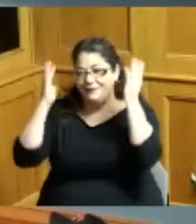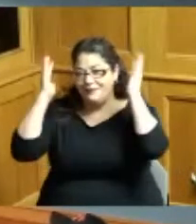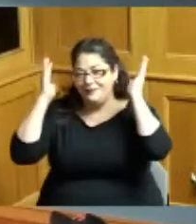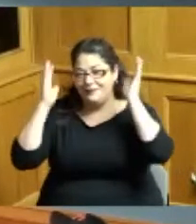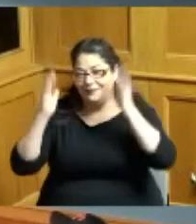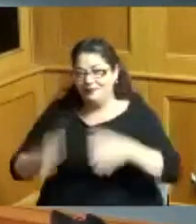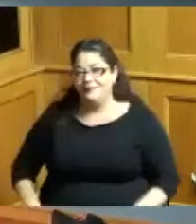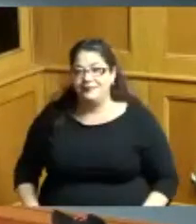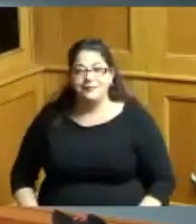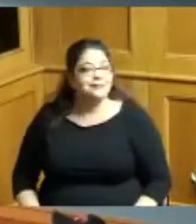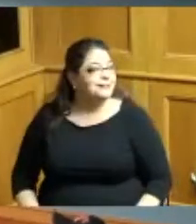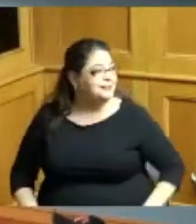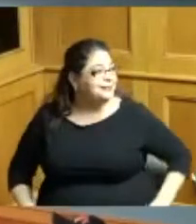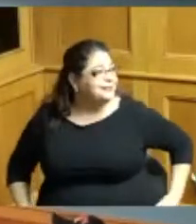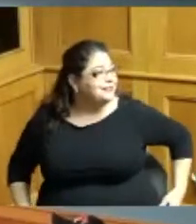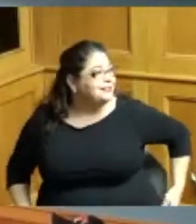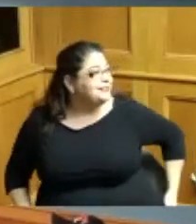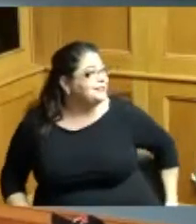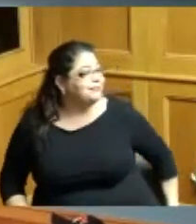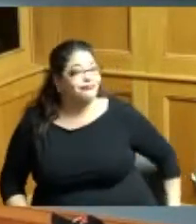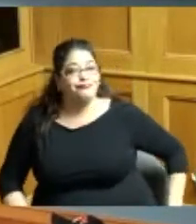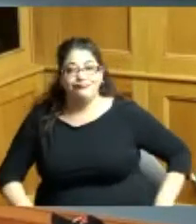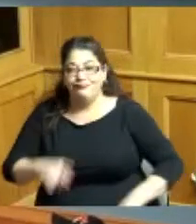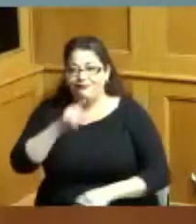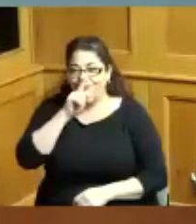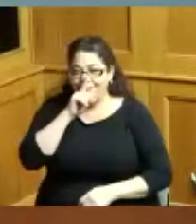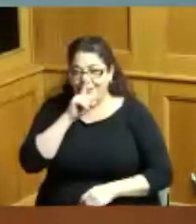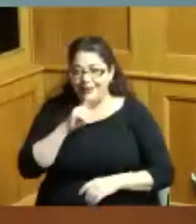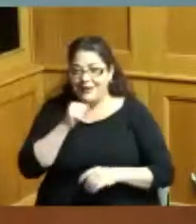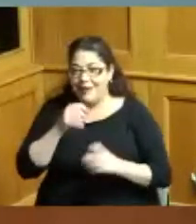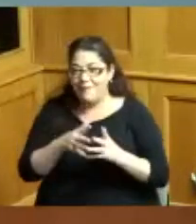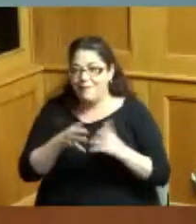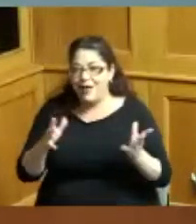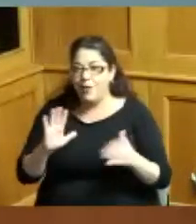I would say a word about Mayor Johnson but we all know Mayor Johnson